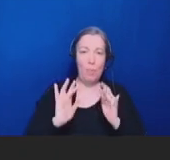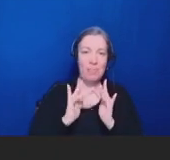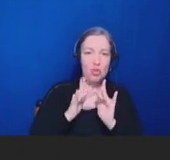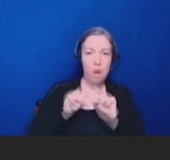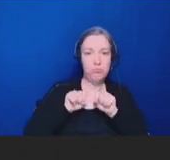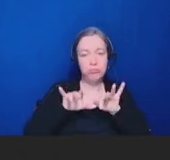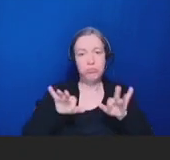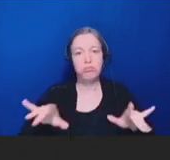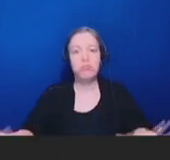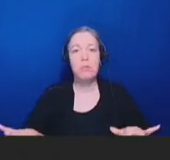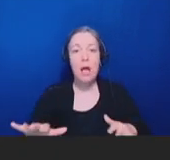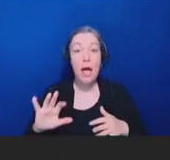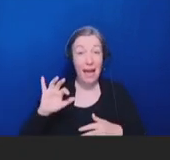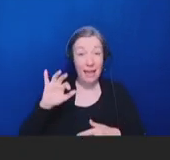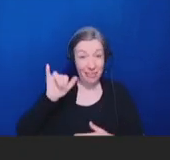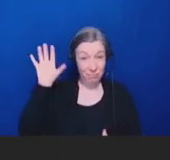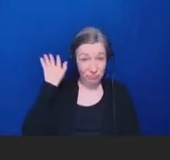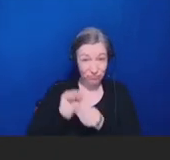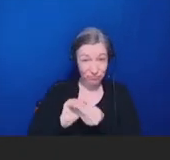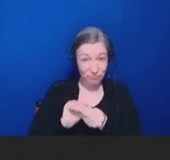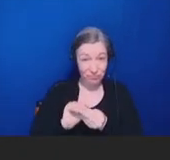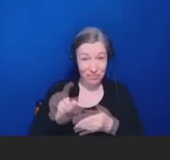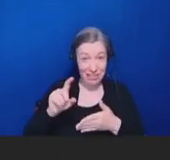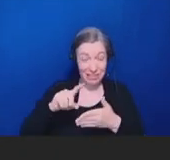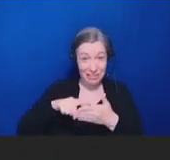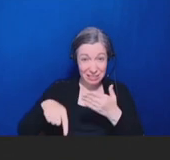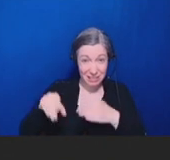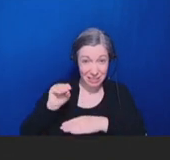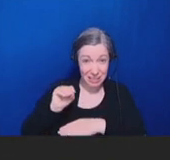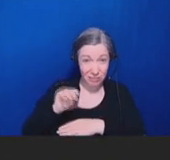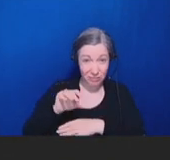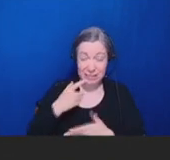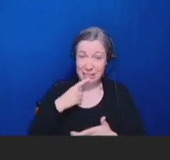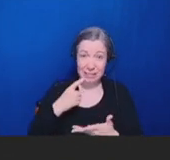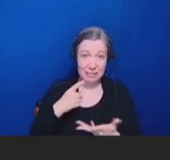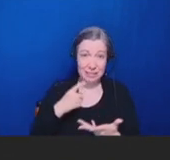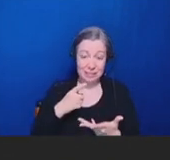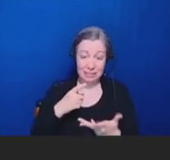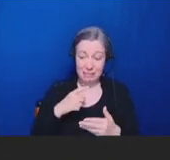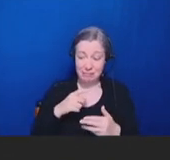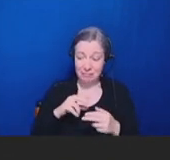The cumulative effect of these factors is an unprecedented decline in the life expectancy